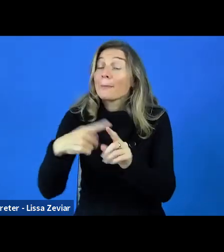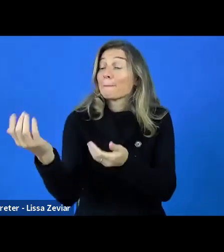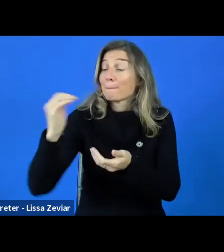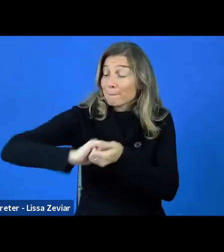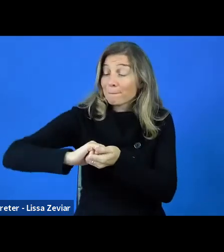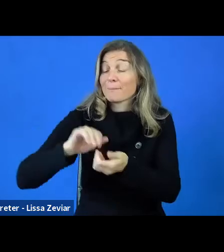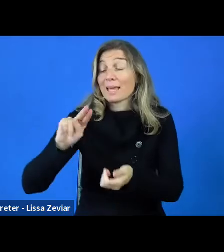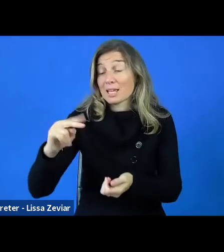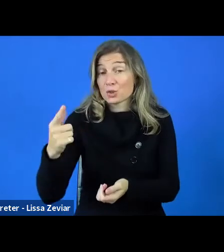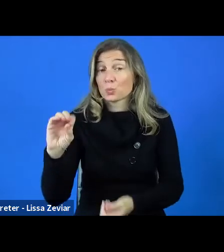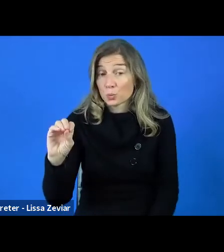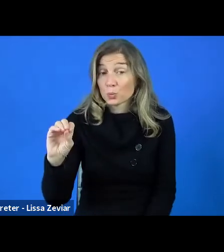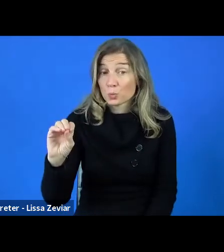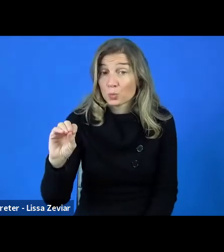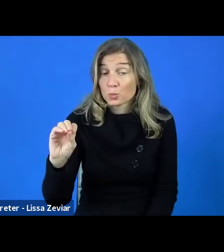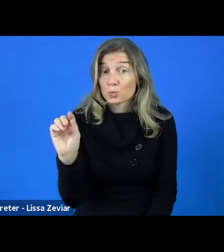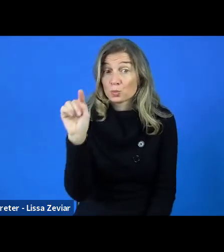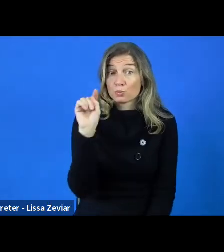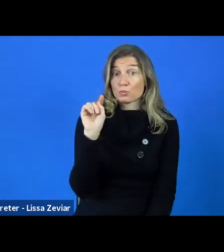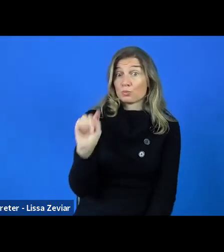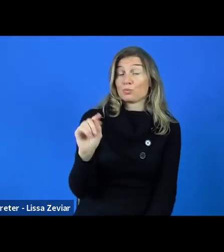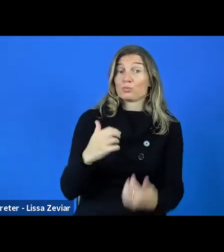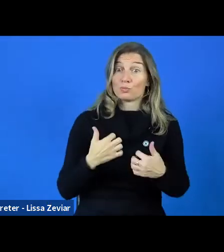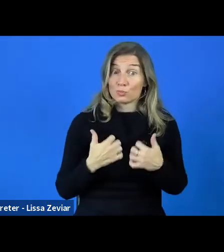This is also very interesting and a very important programme.